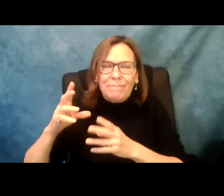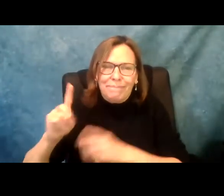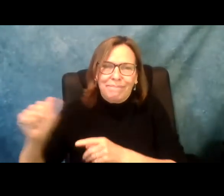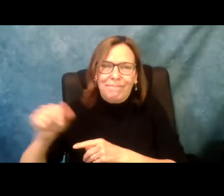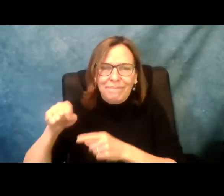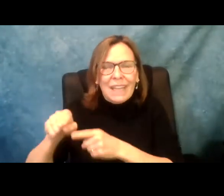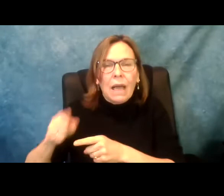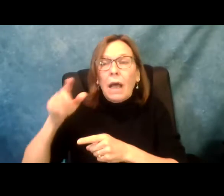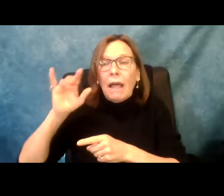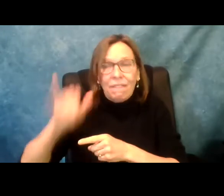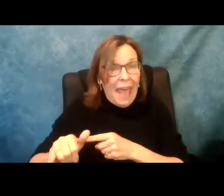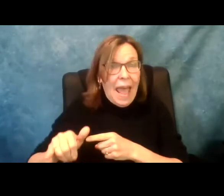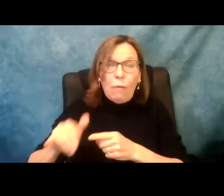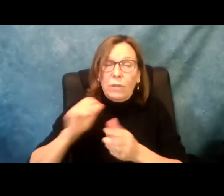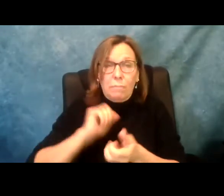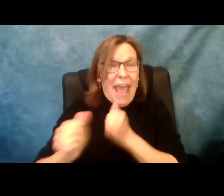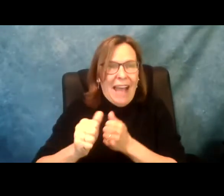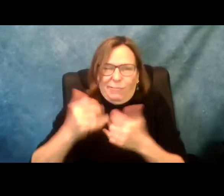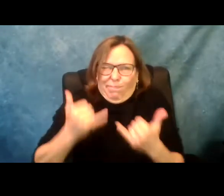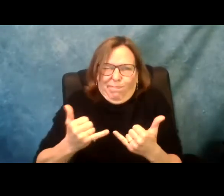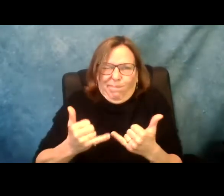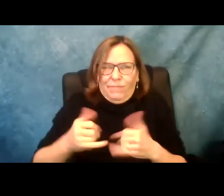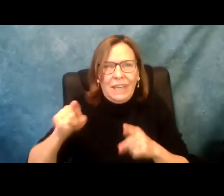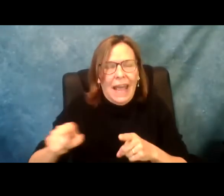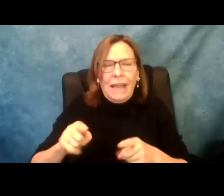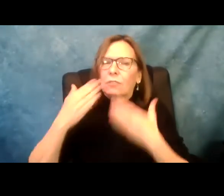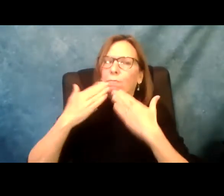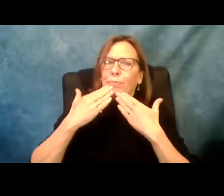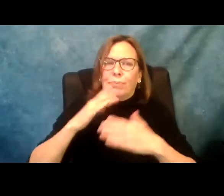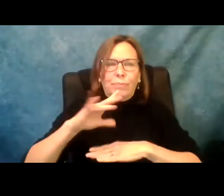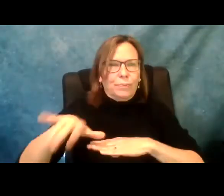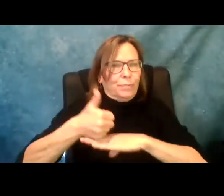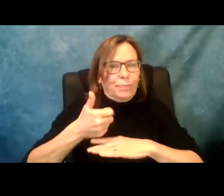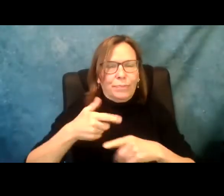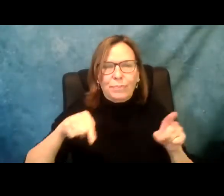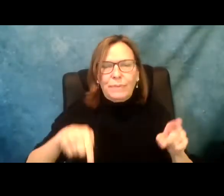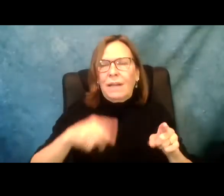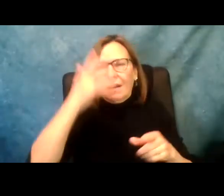officer. Giving a voice to all people with disabilities in New York state and putting the essential functions and